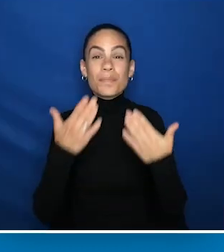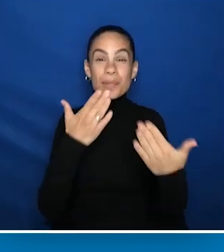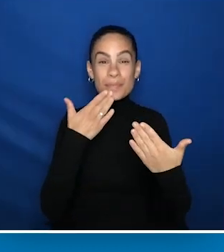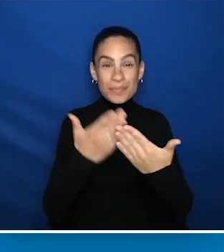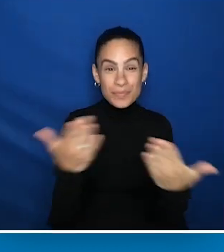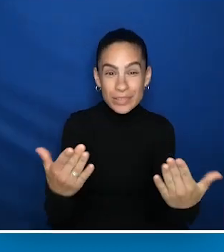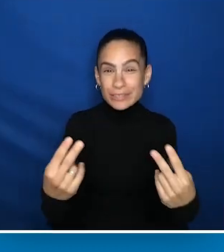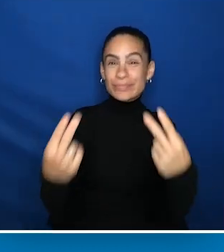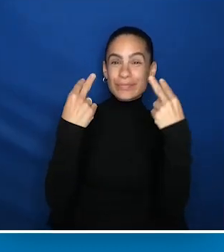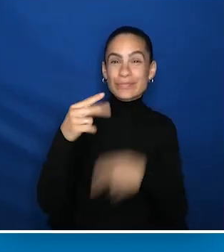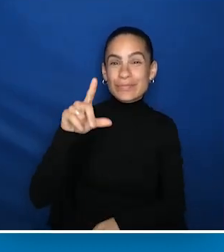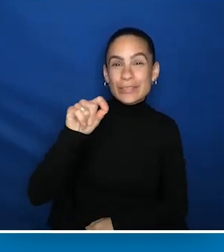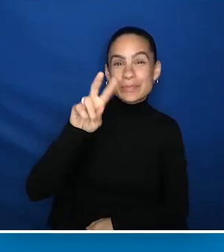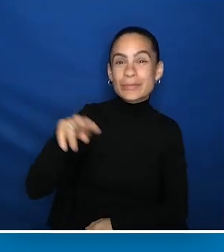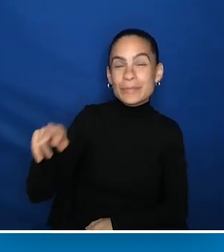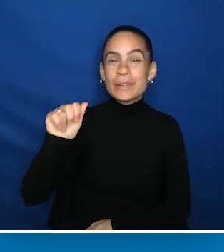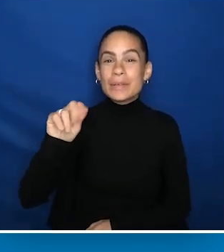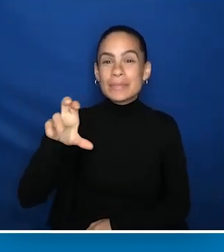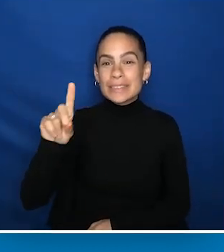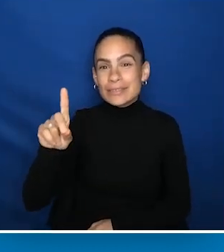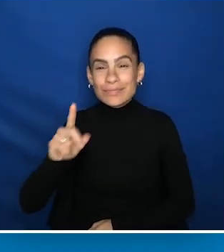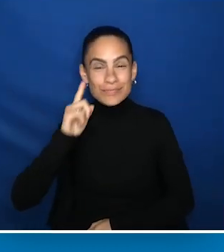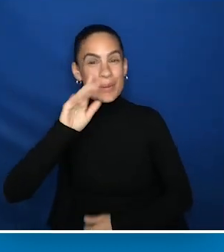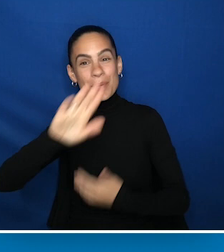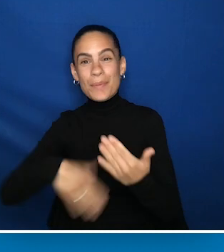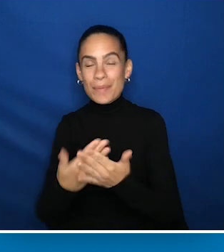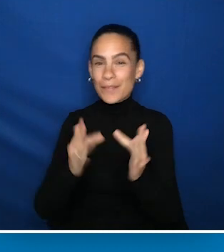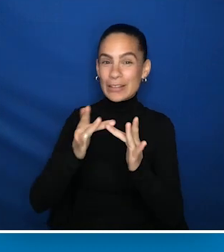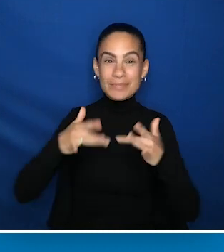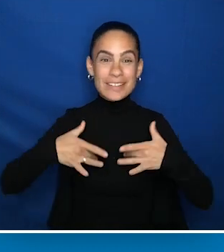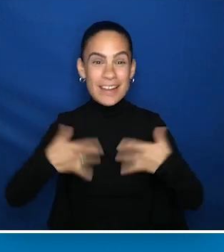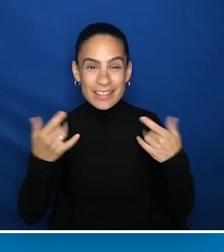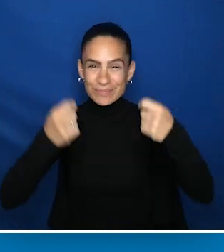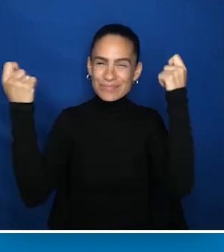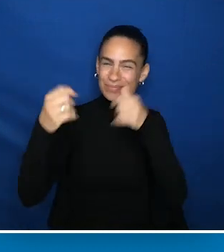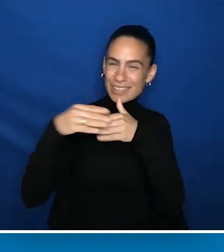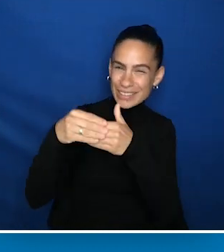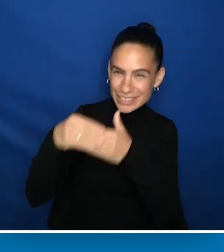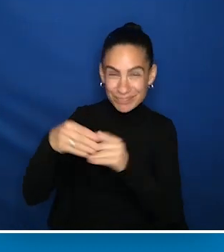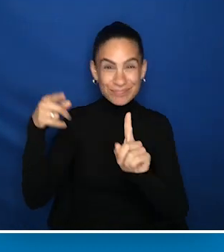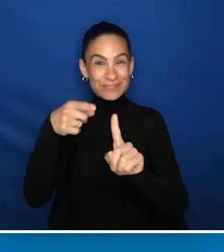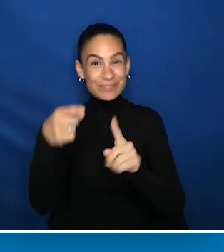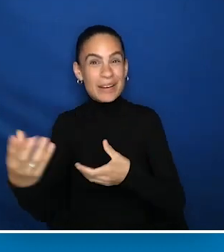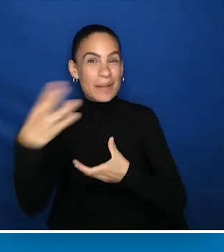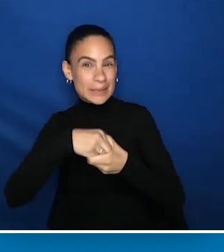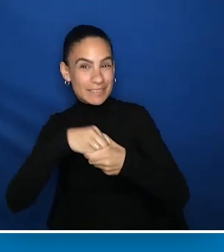[Announcer] Thank you everyone for attending the 2022 AUCD for All Virtual Gala Celebrating Leadership in Inclusive Science.